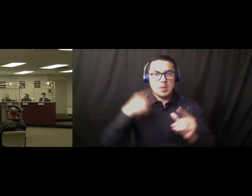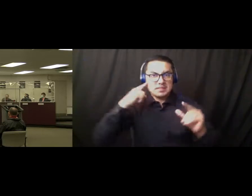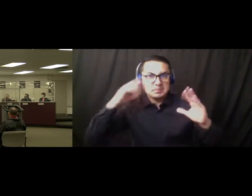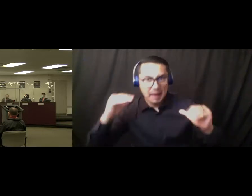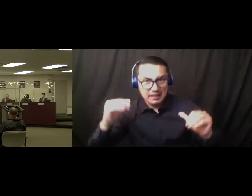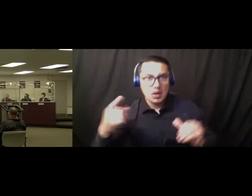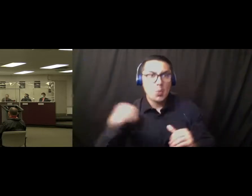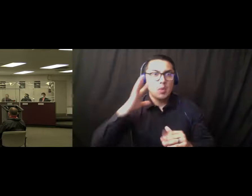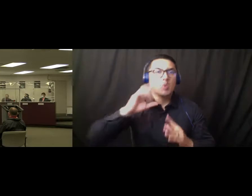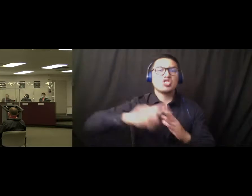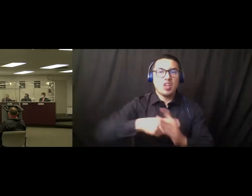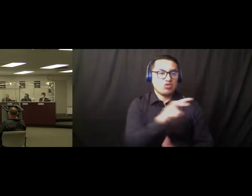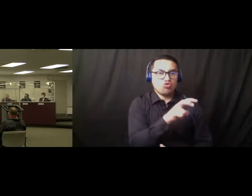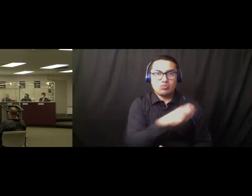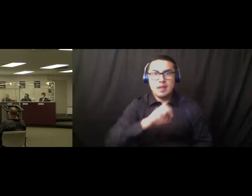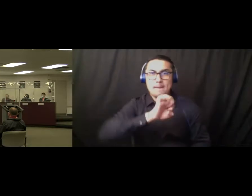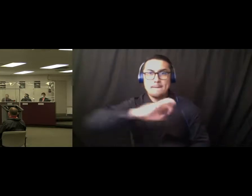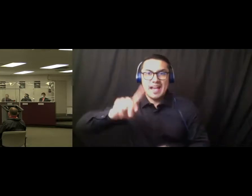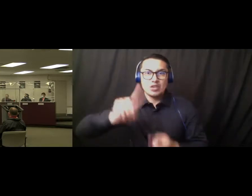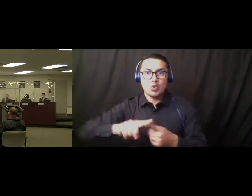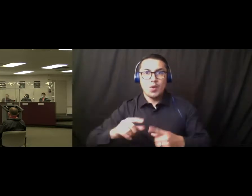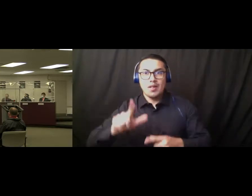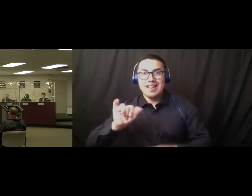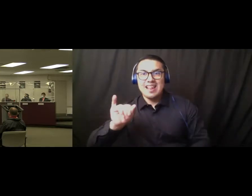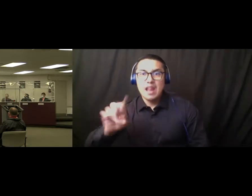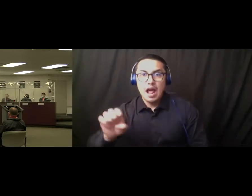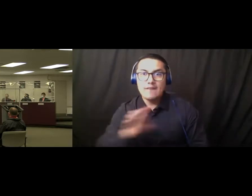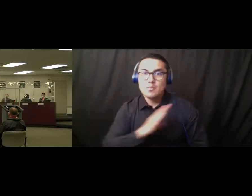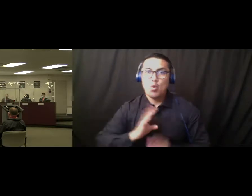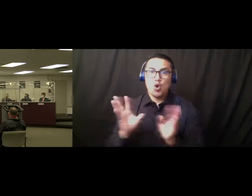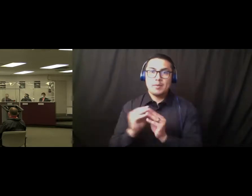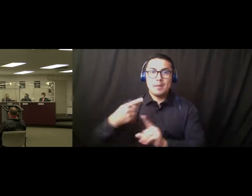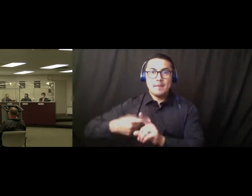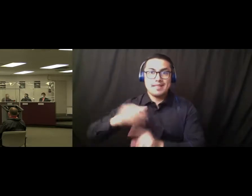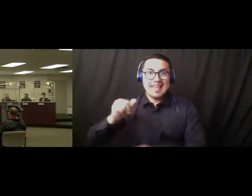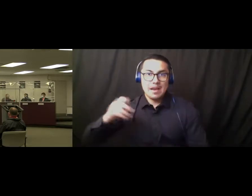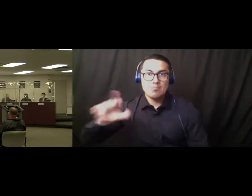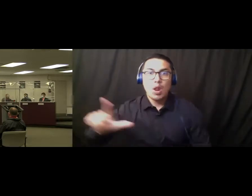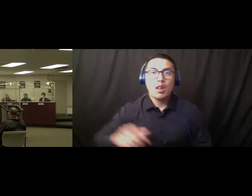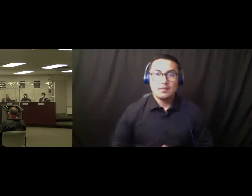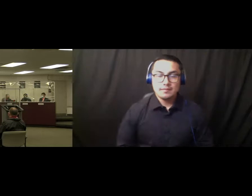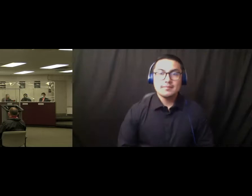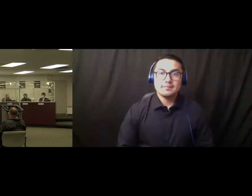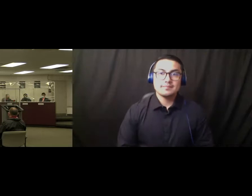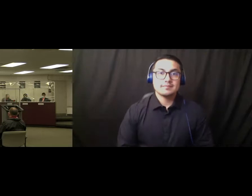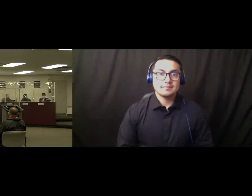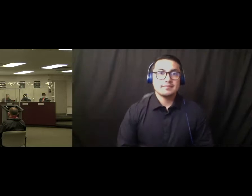to transition back to the live Board meetings in April. Thank you.